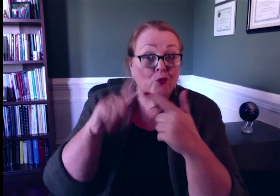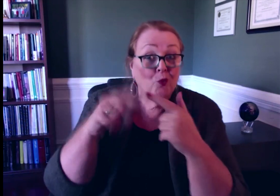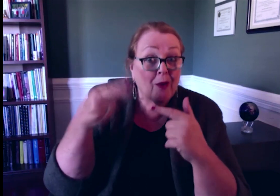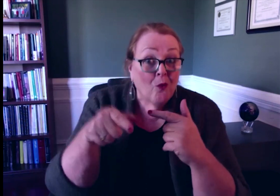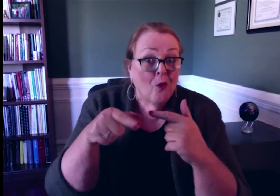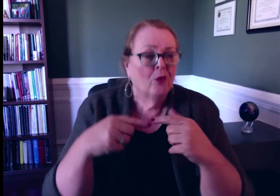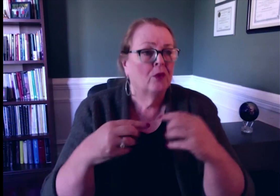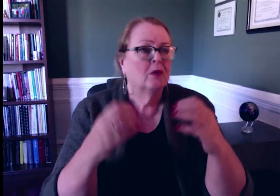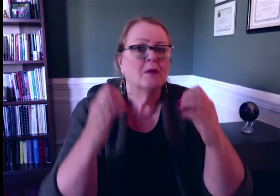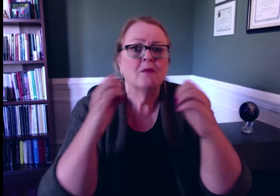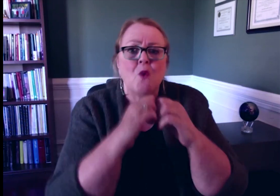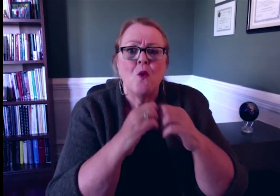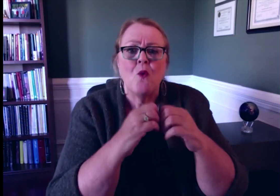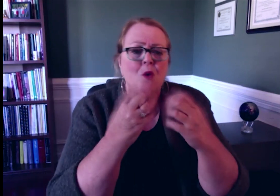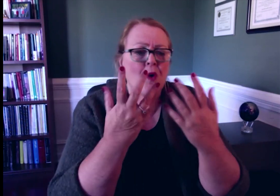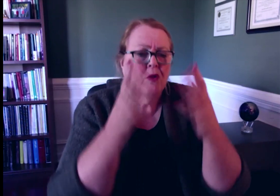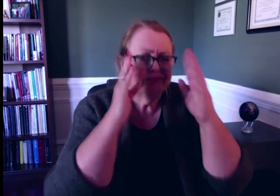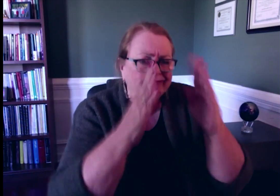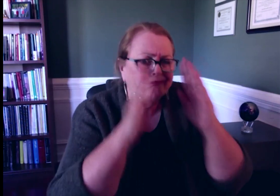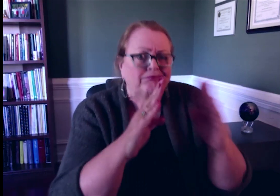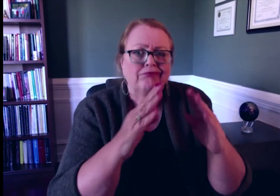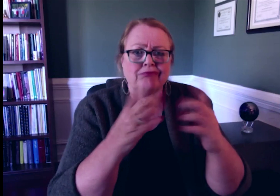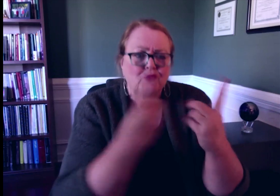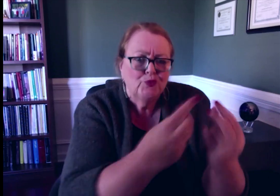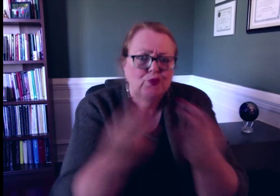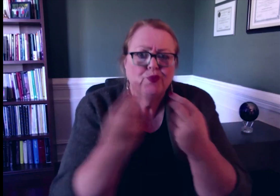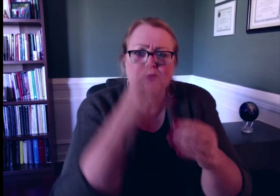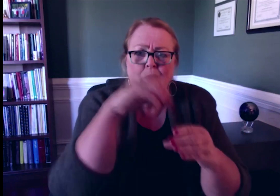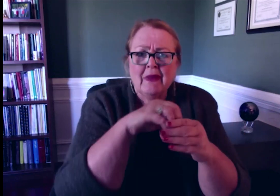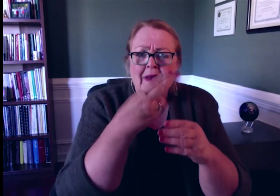headquarters, with people asking about their testing results; there are also other